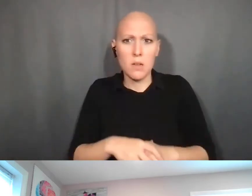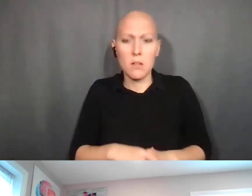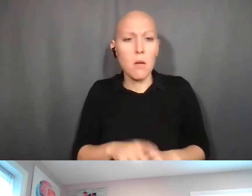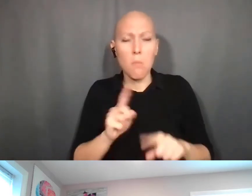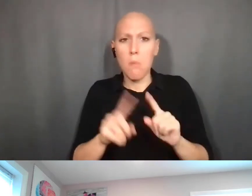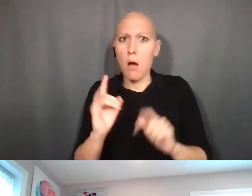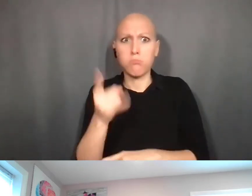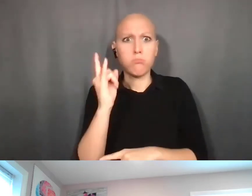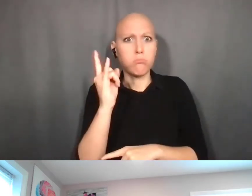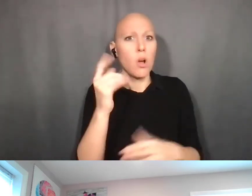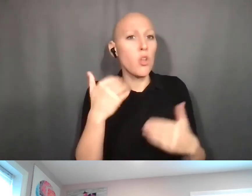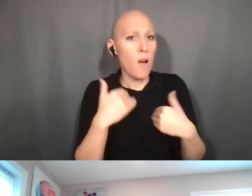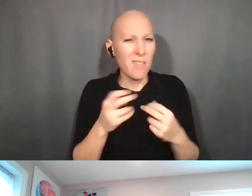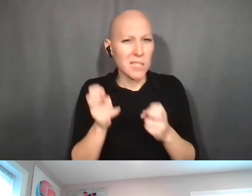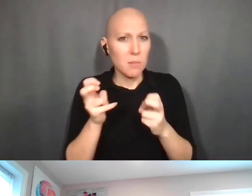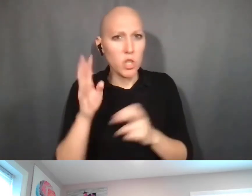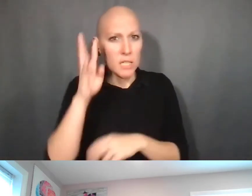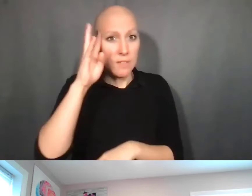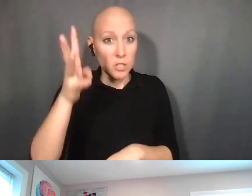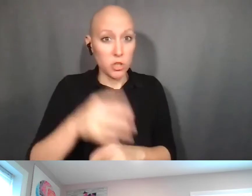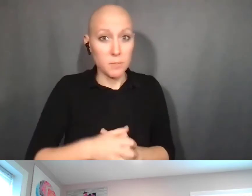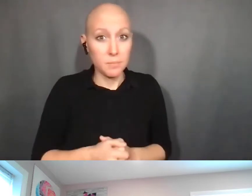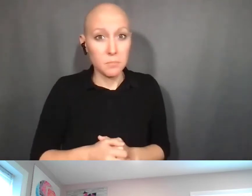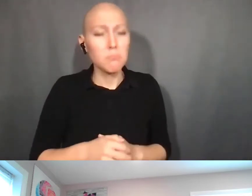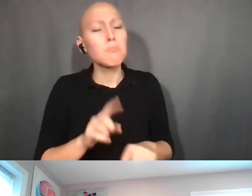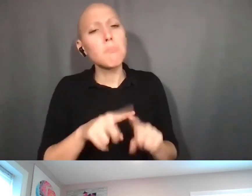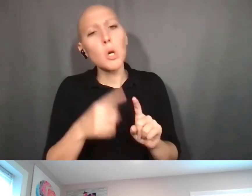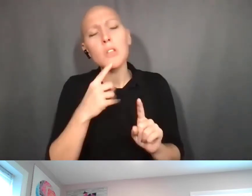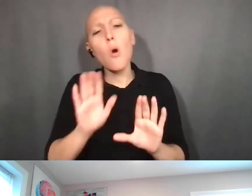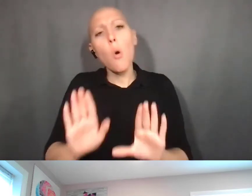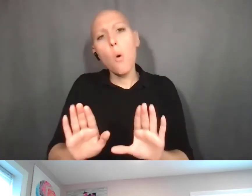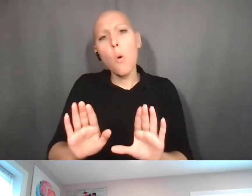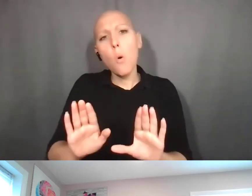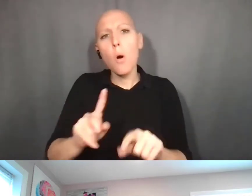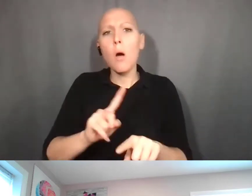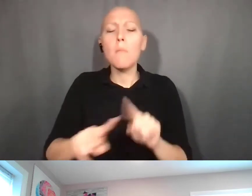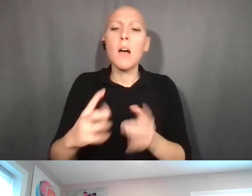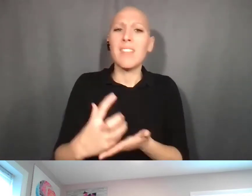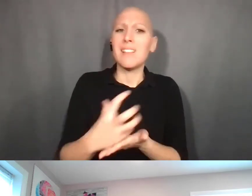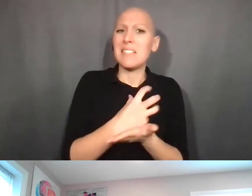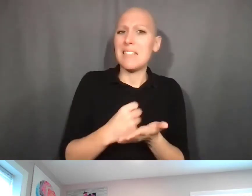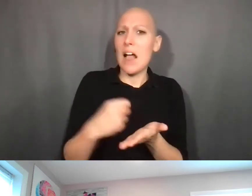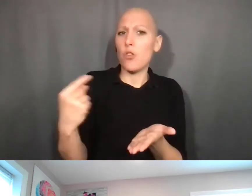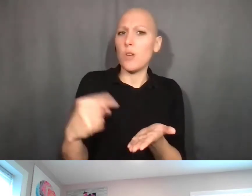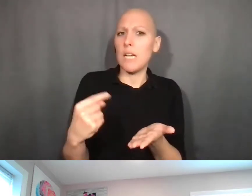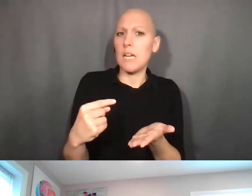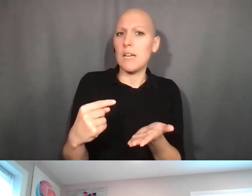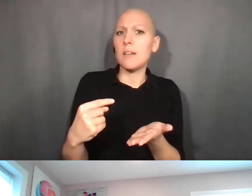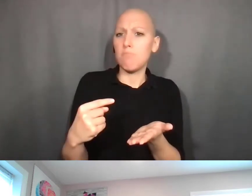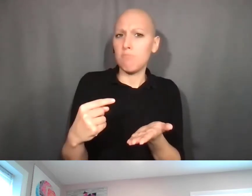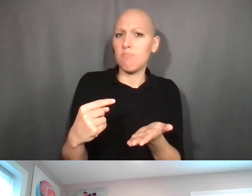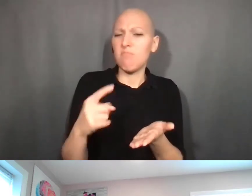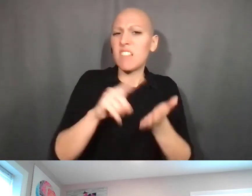But when you say, well the inventor's salary ... He was working under government funds